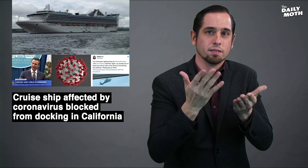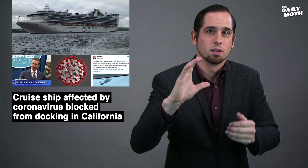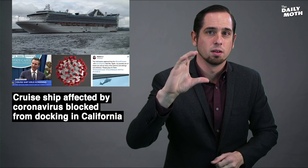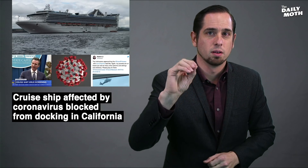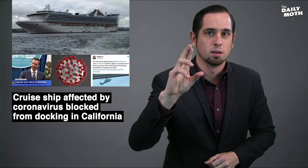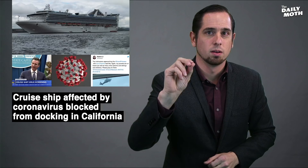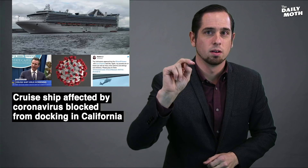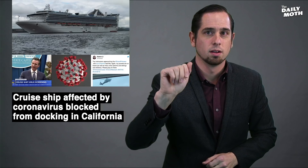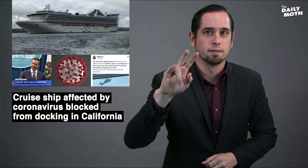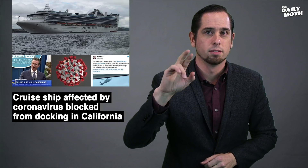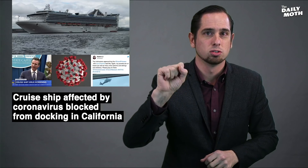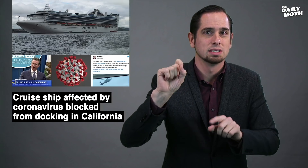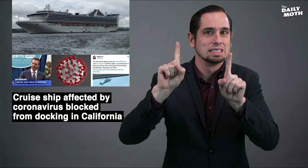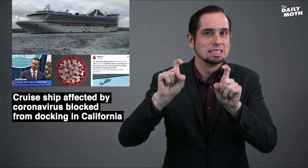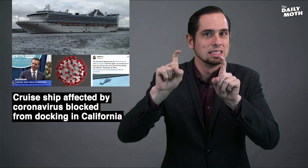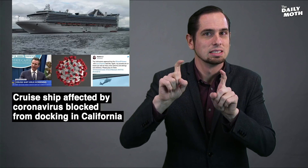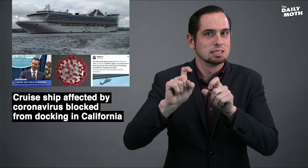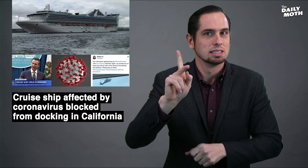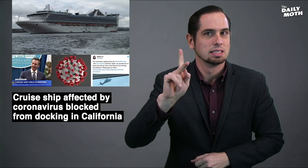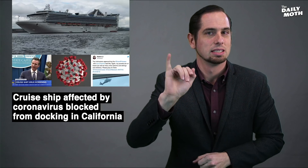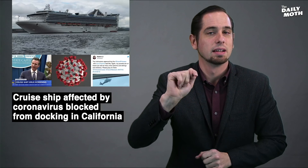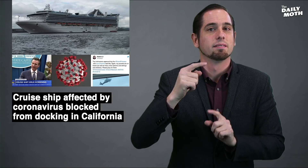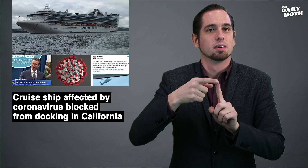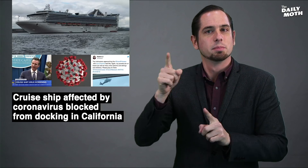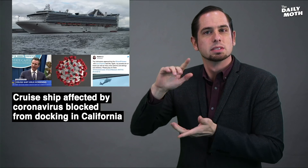coronavirus test kits from